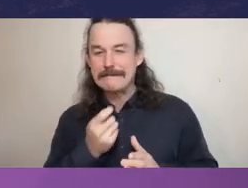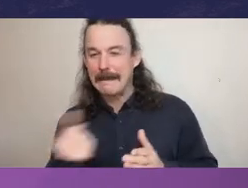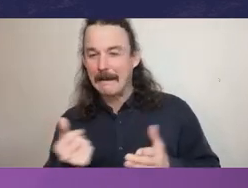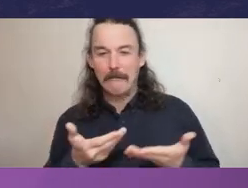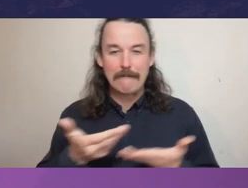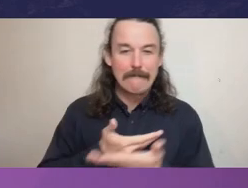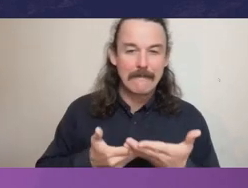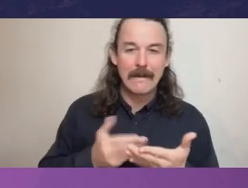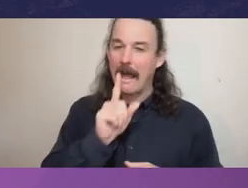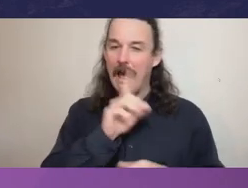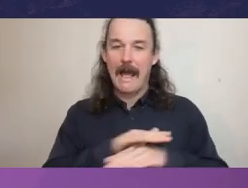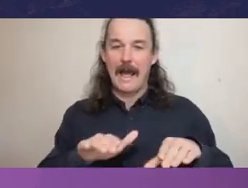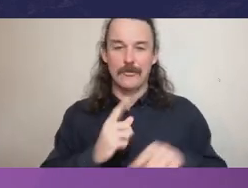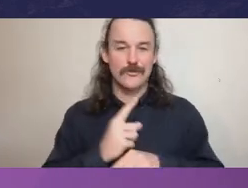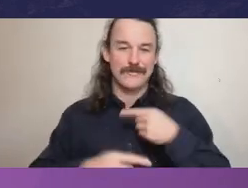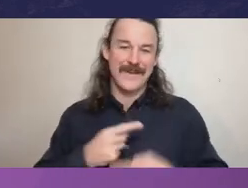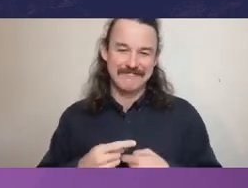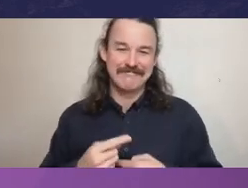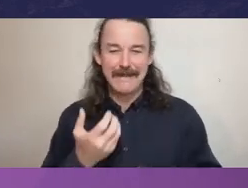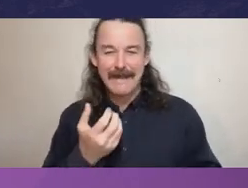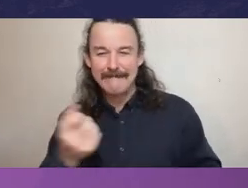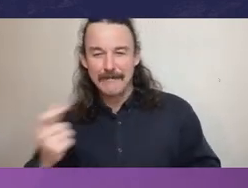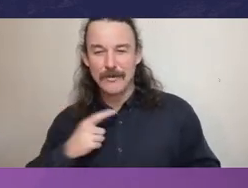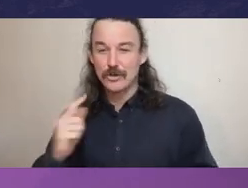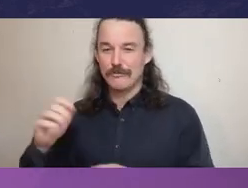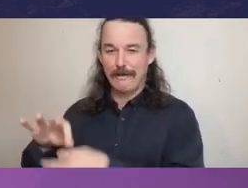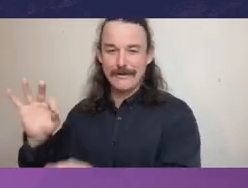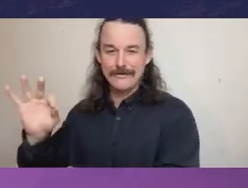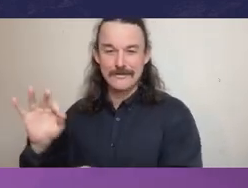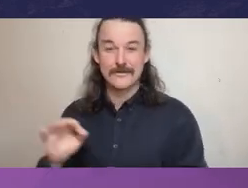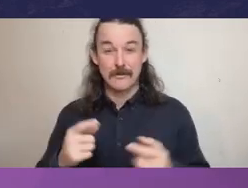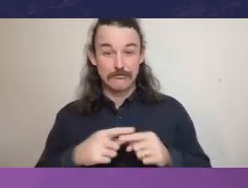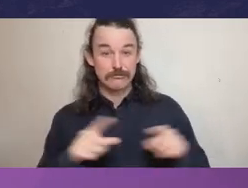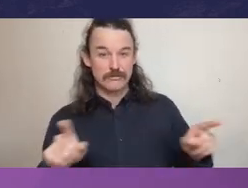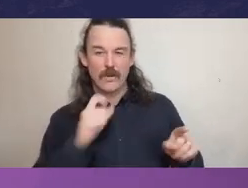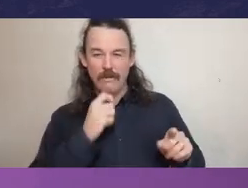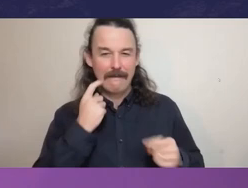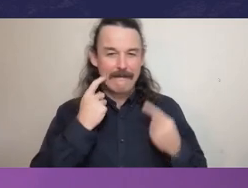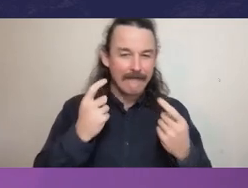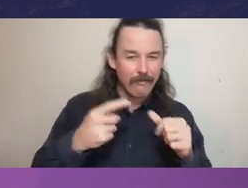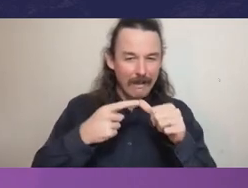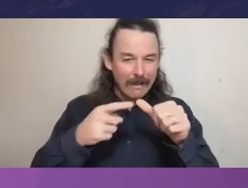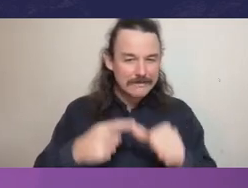And our panelists will carefully navigate through conversations taking that current context into play